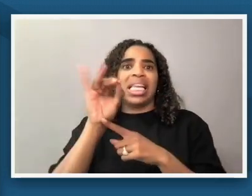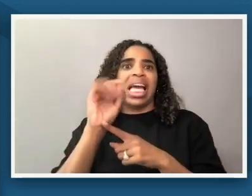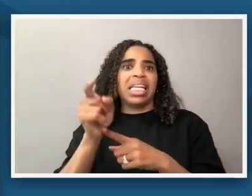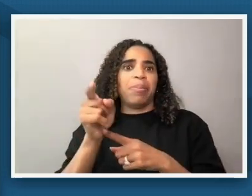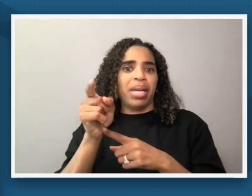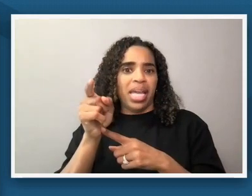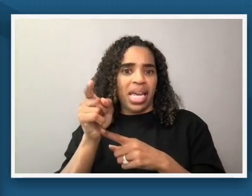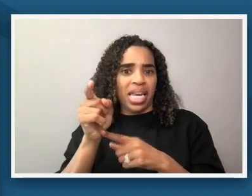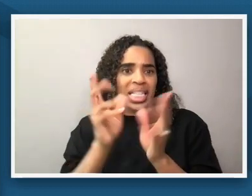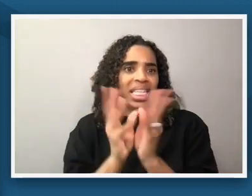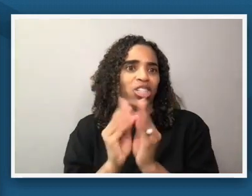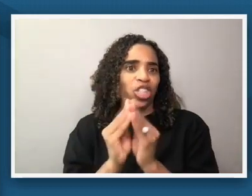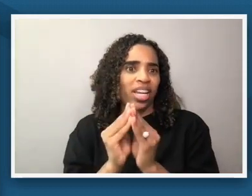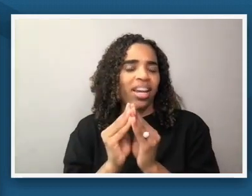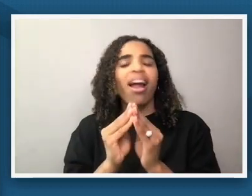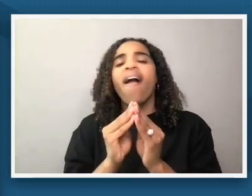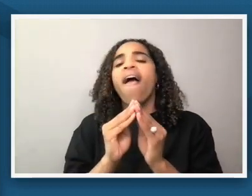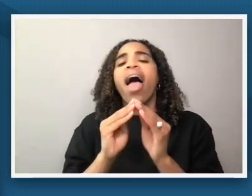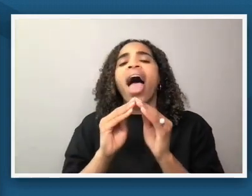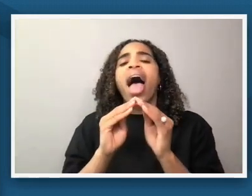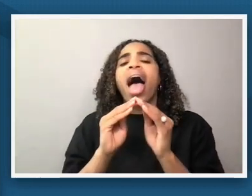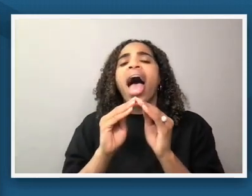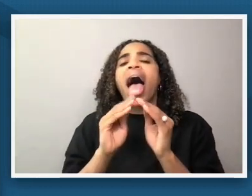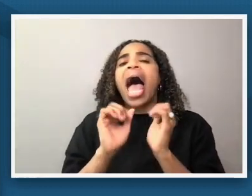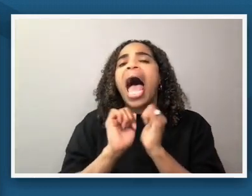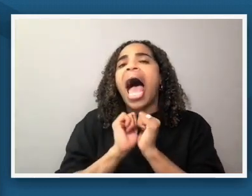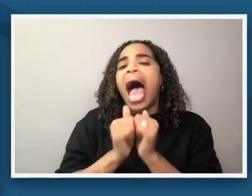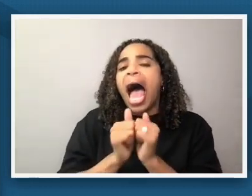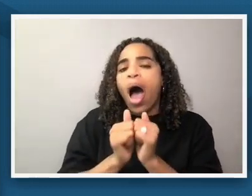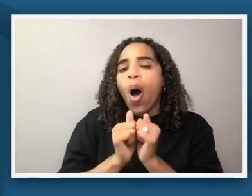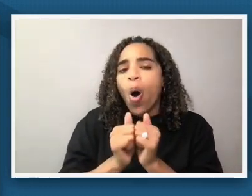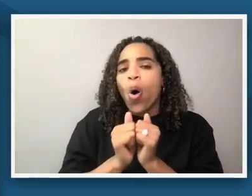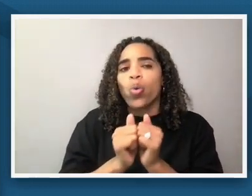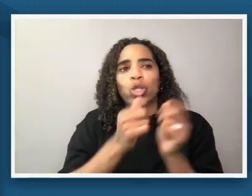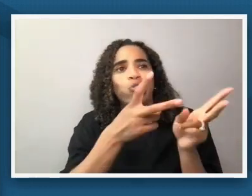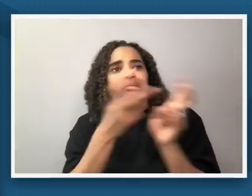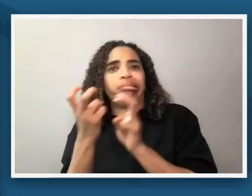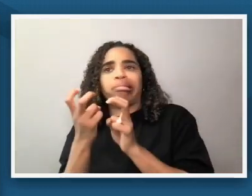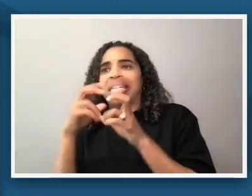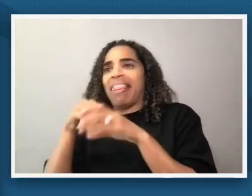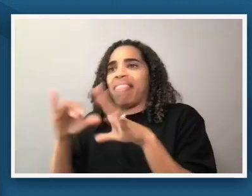session how would we chunk this for the classroom